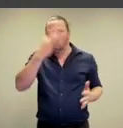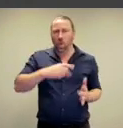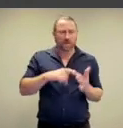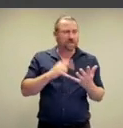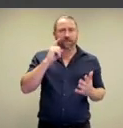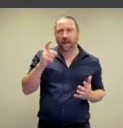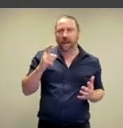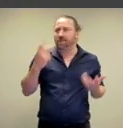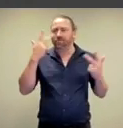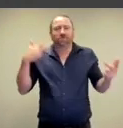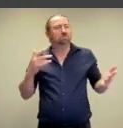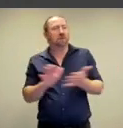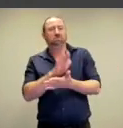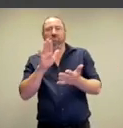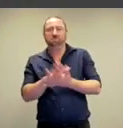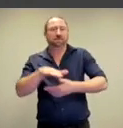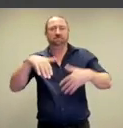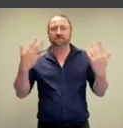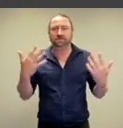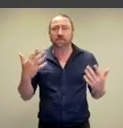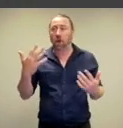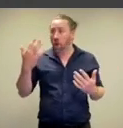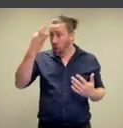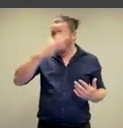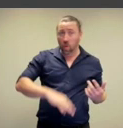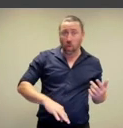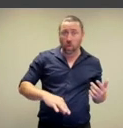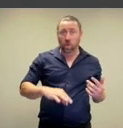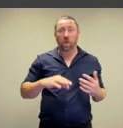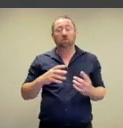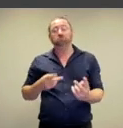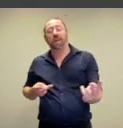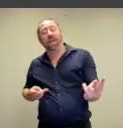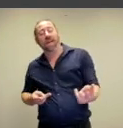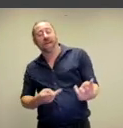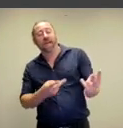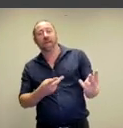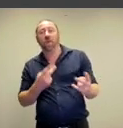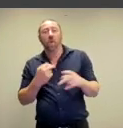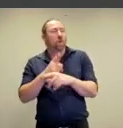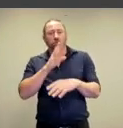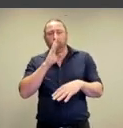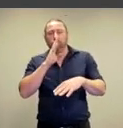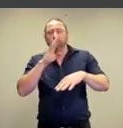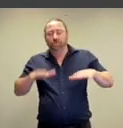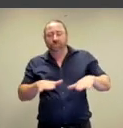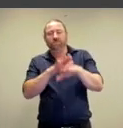being nude is fun and promotes happiness. Wherever we are nude, whether it's in the